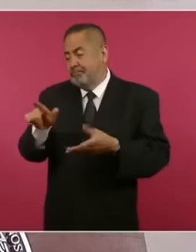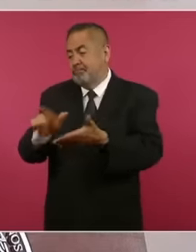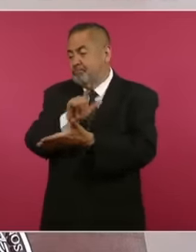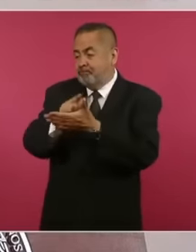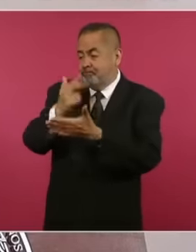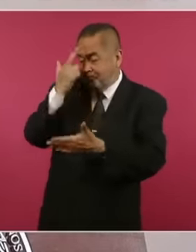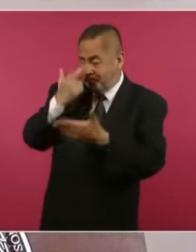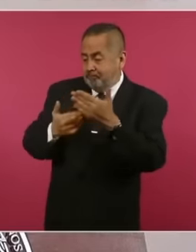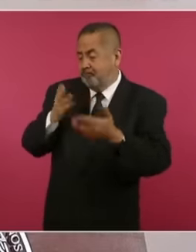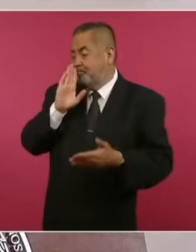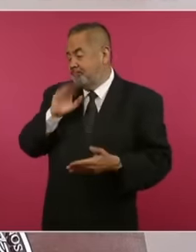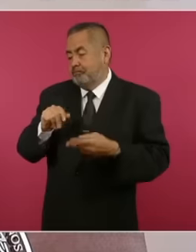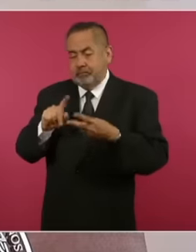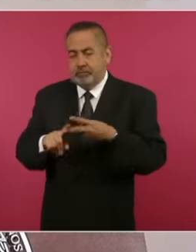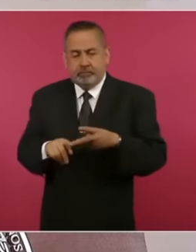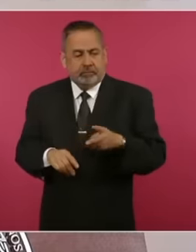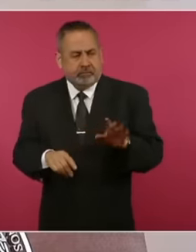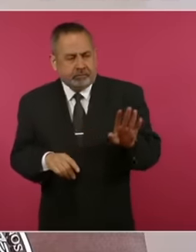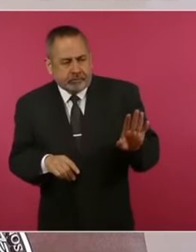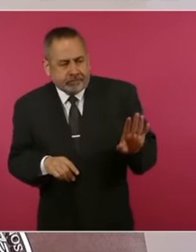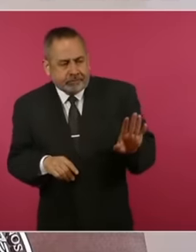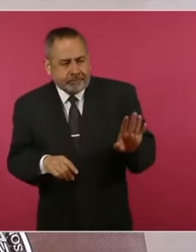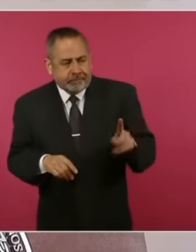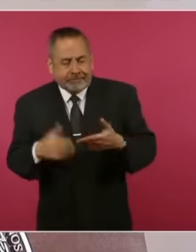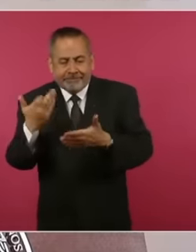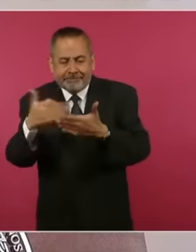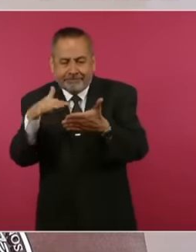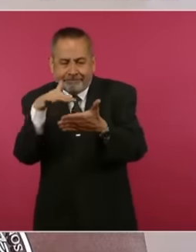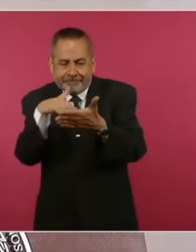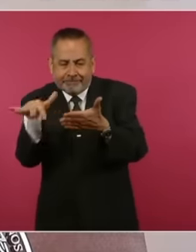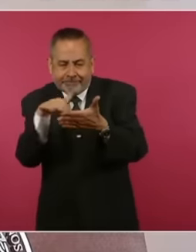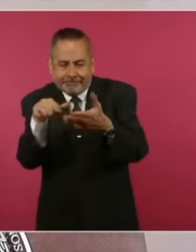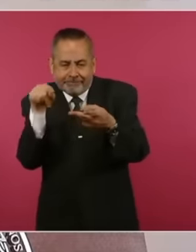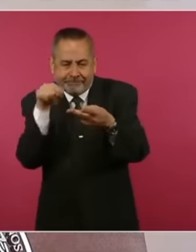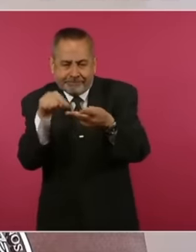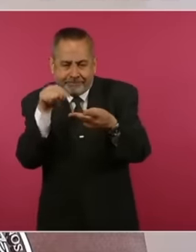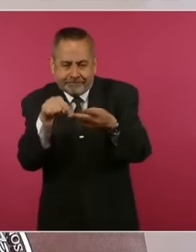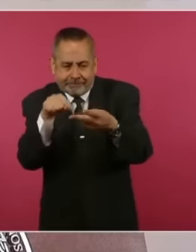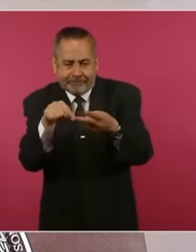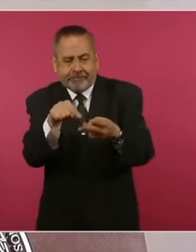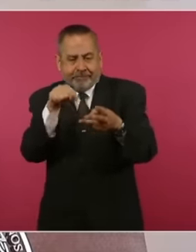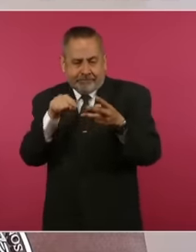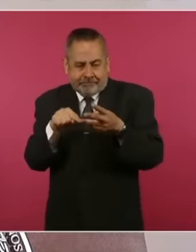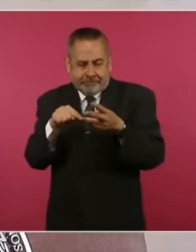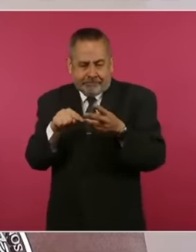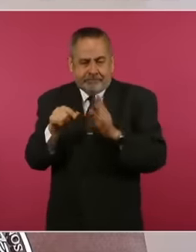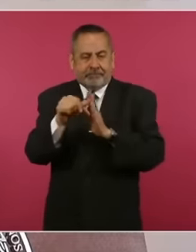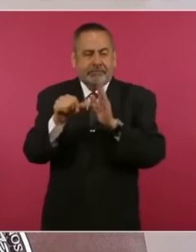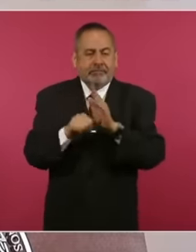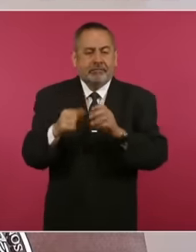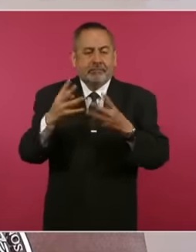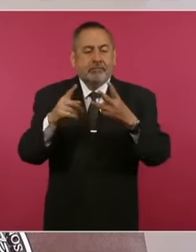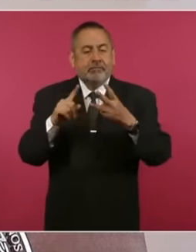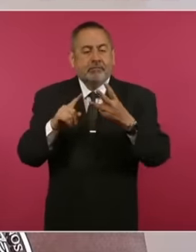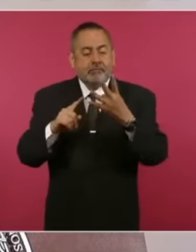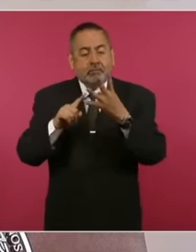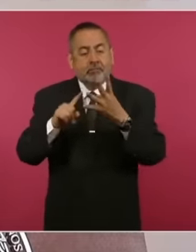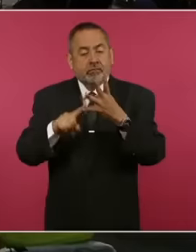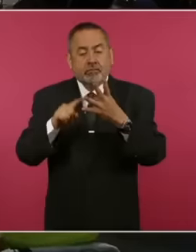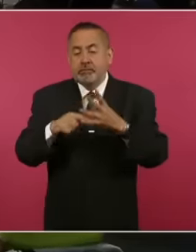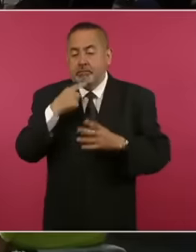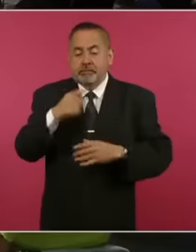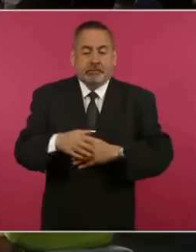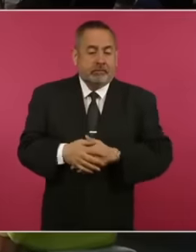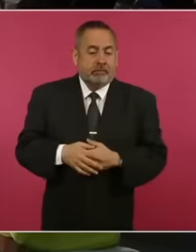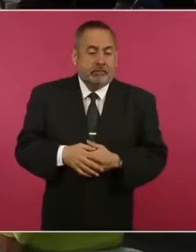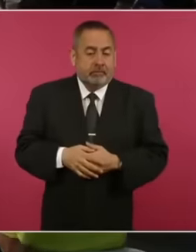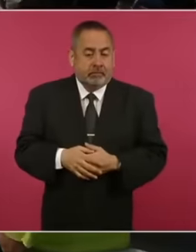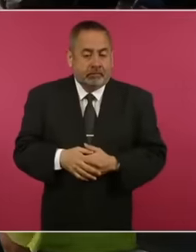criminal issues weigh on them. They forget to read article 4, which says that it is the power of the granting state